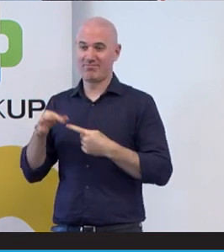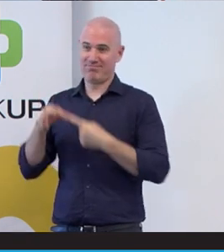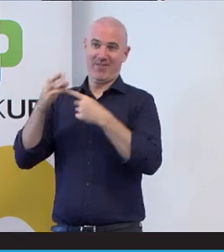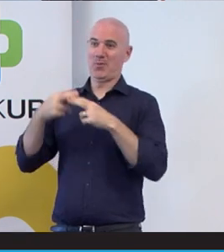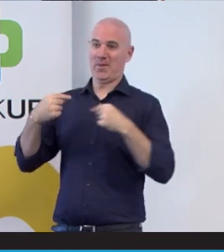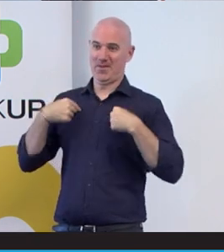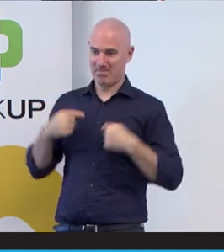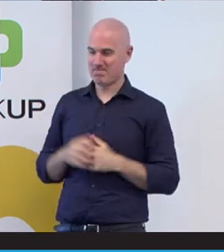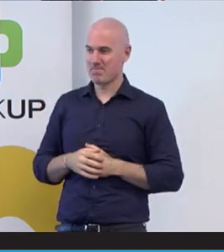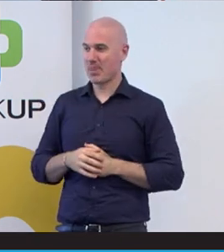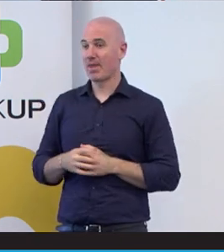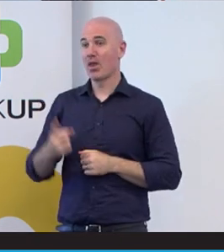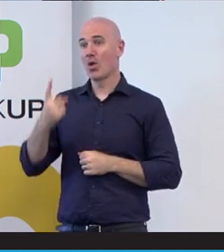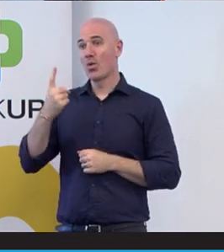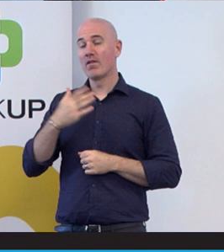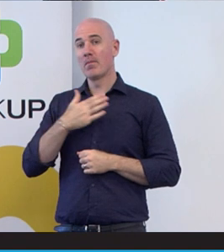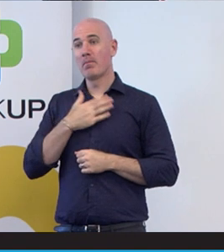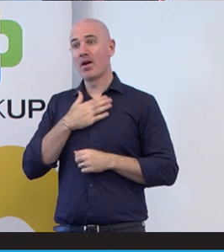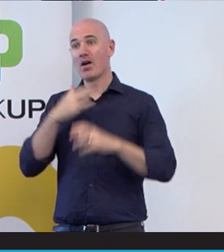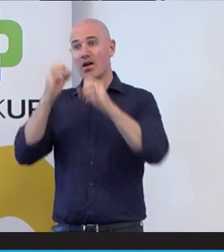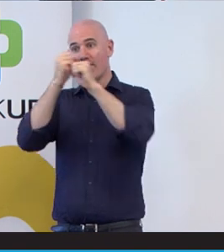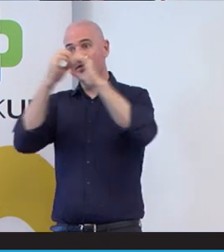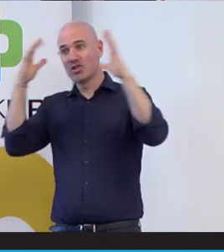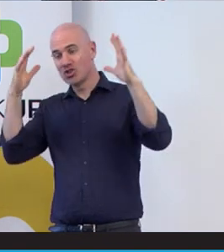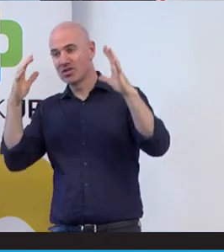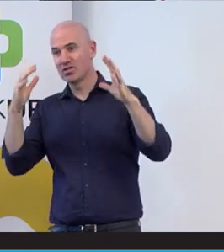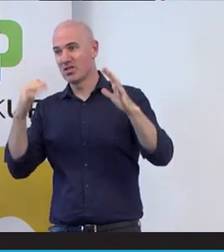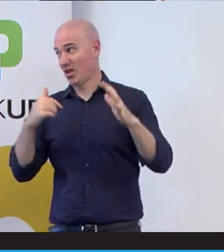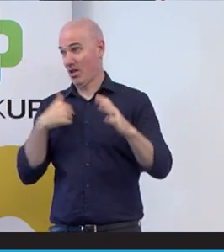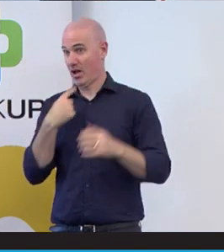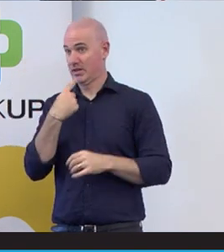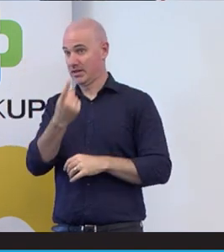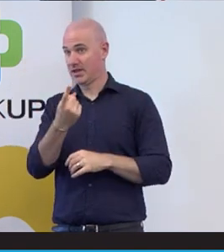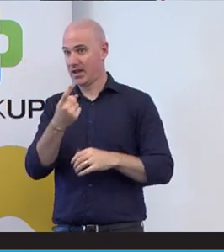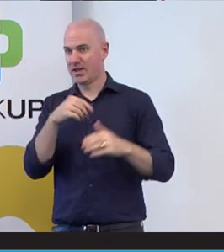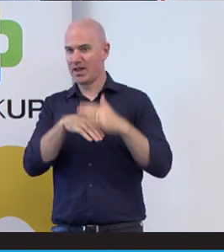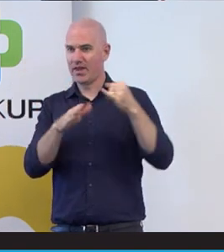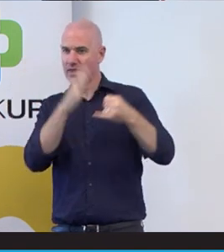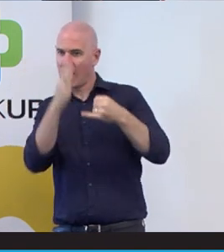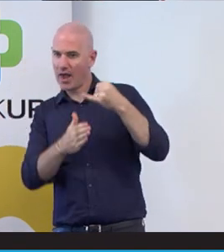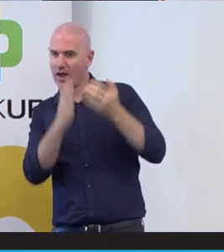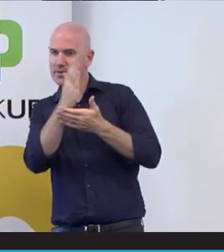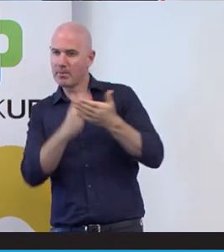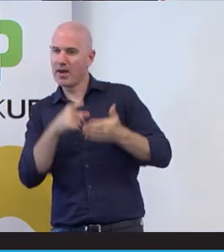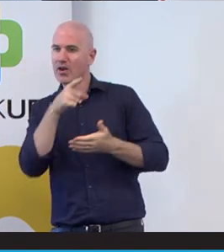And one of my visions is what I said in the final part of the hearing that we want to